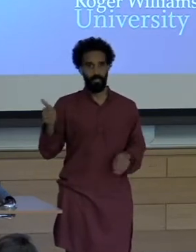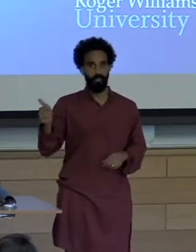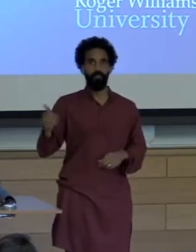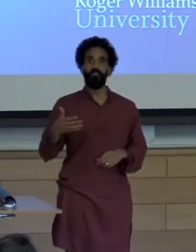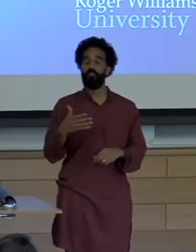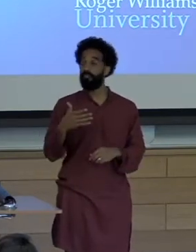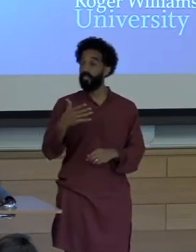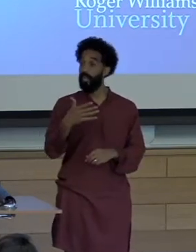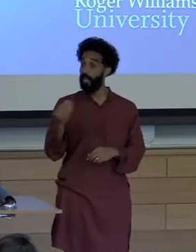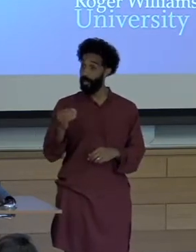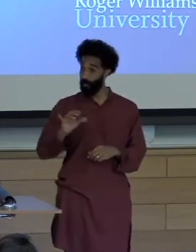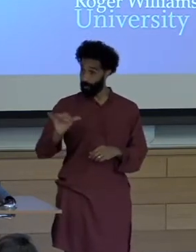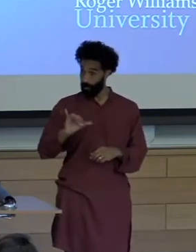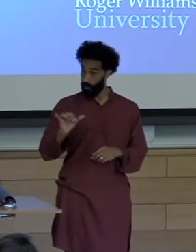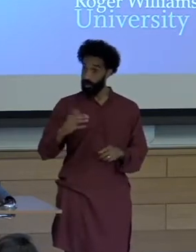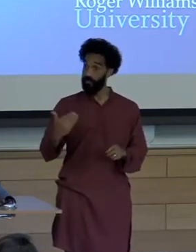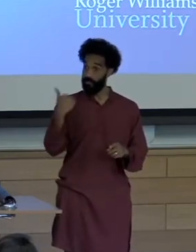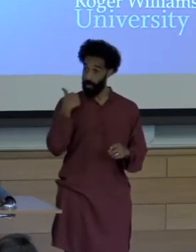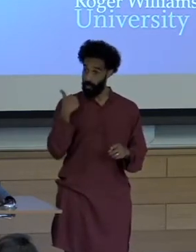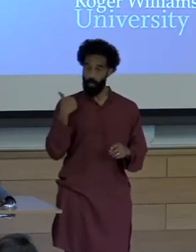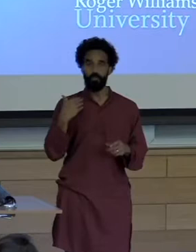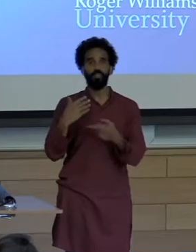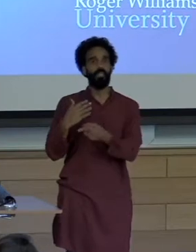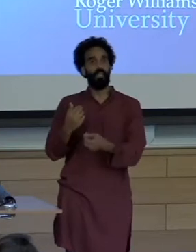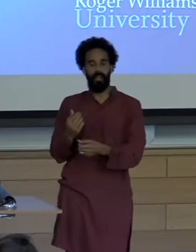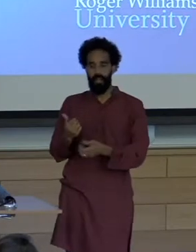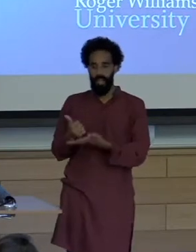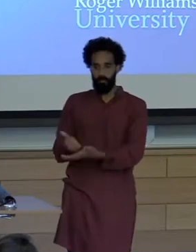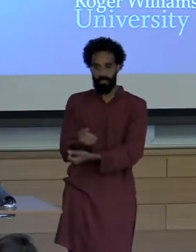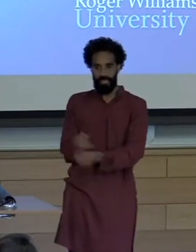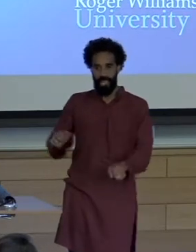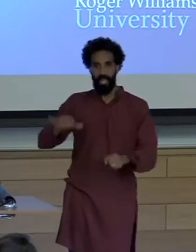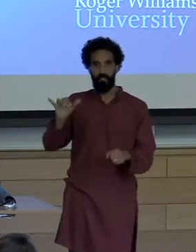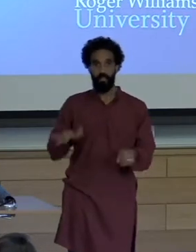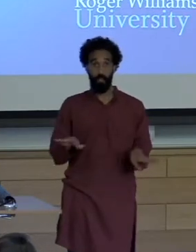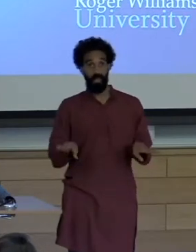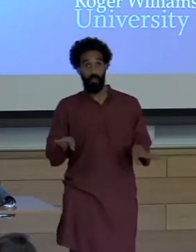Apparently, she helped save this penguin from drowning. So good on you Paula